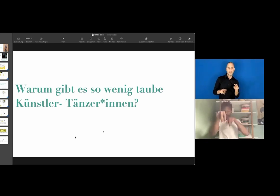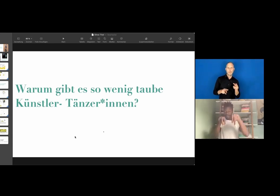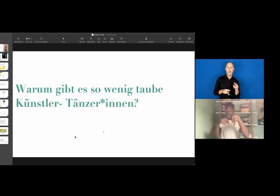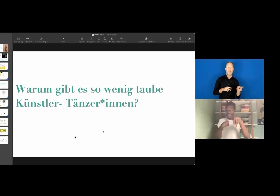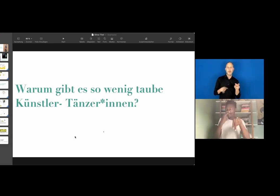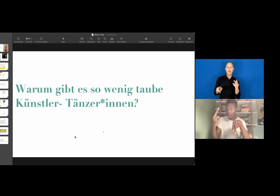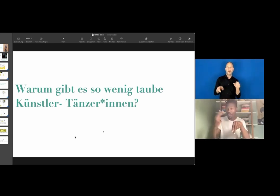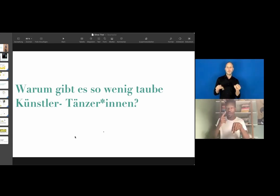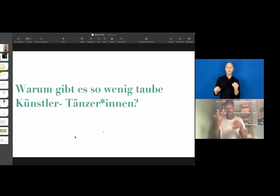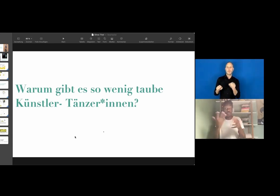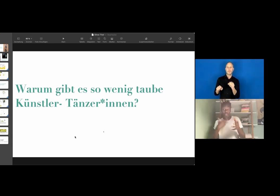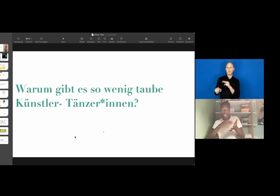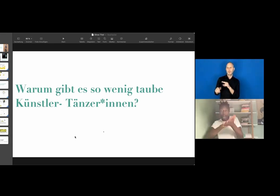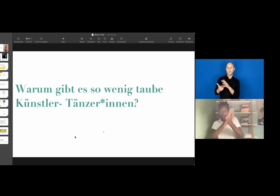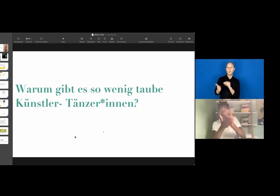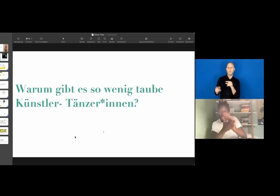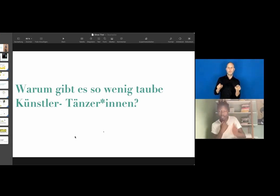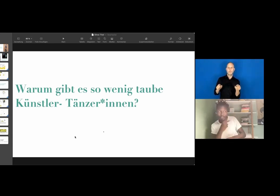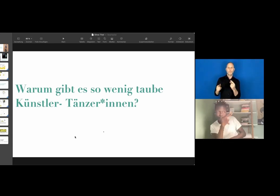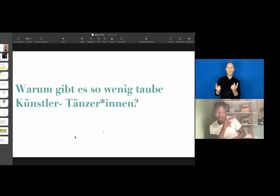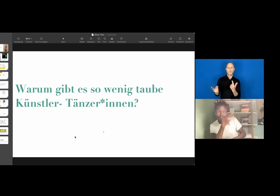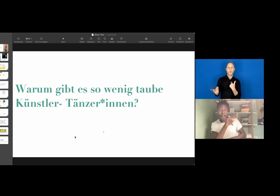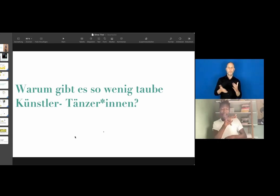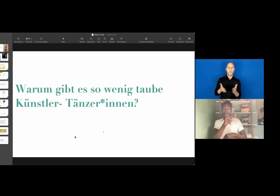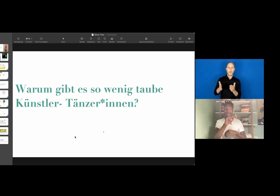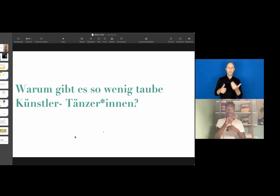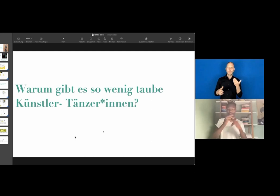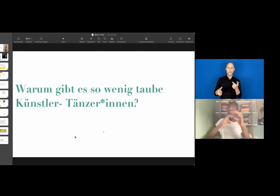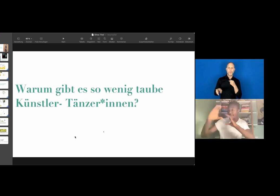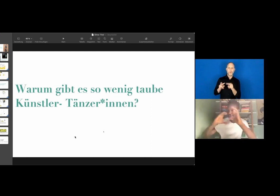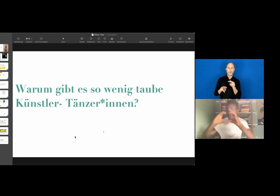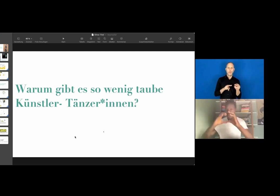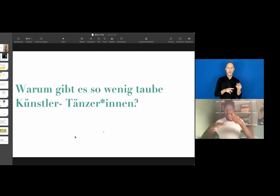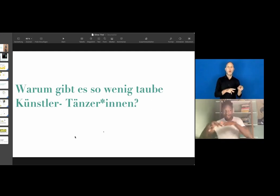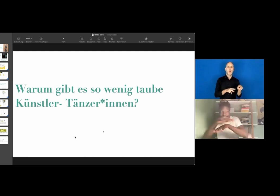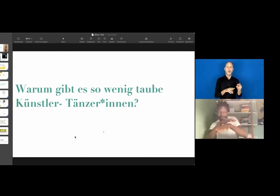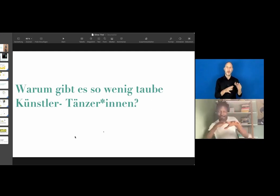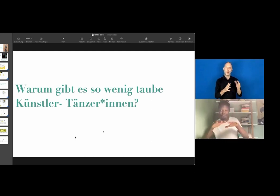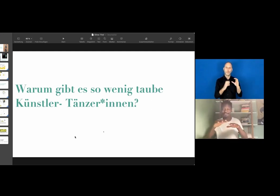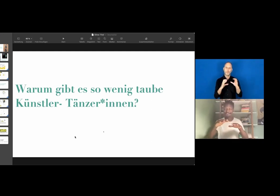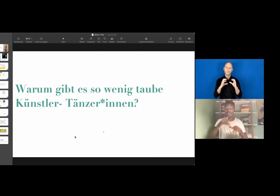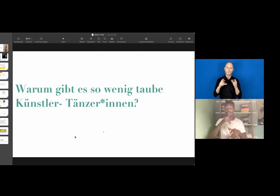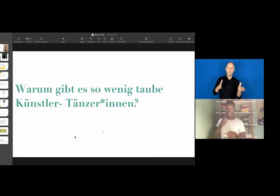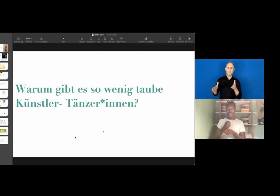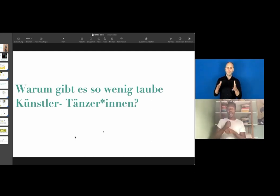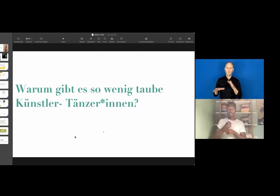For example, when I saw the setting on the stage, I tried to understand how all those other dancers